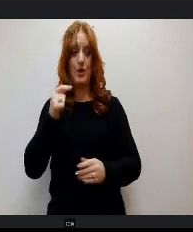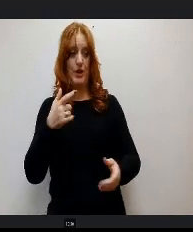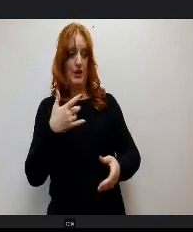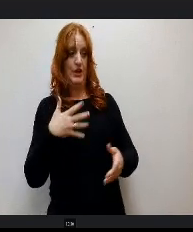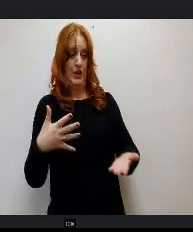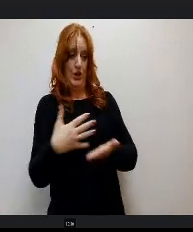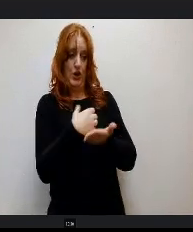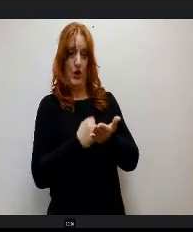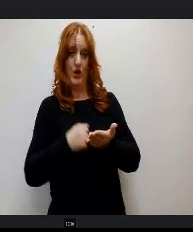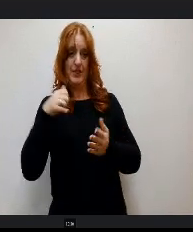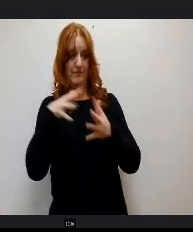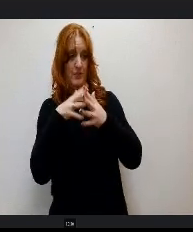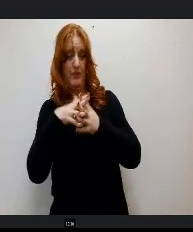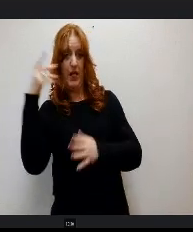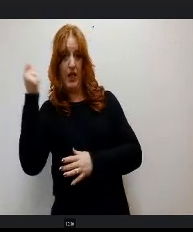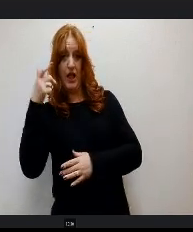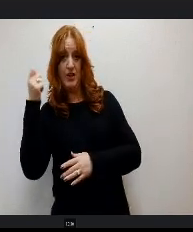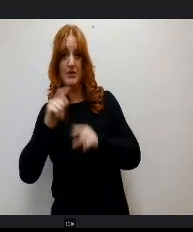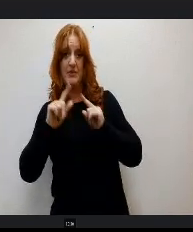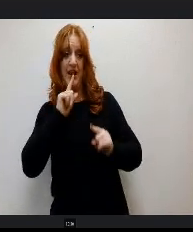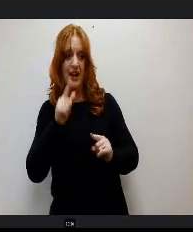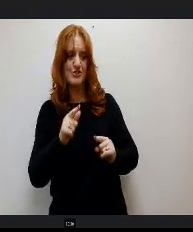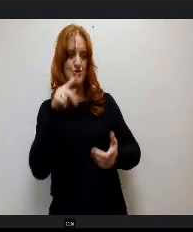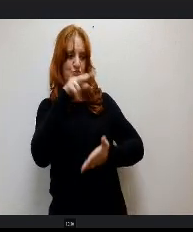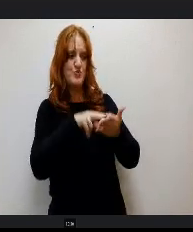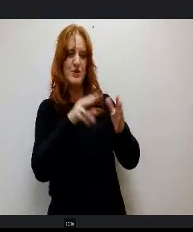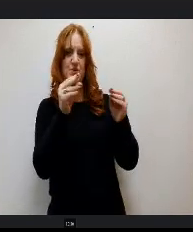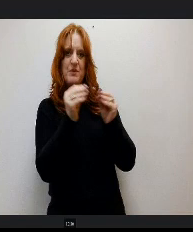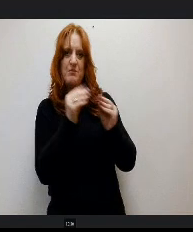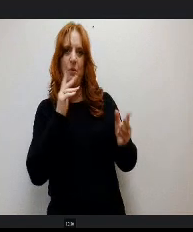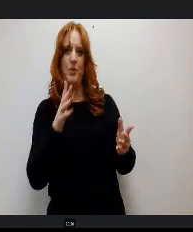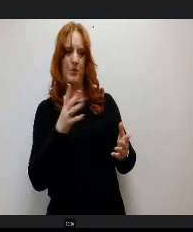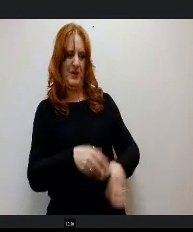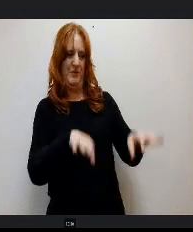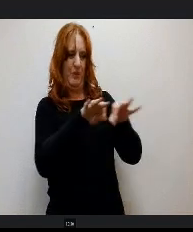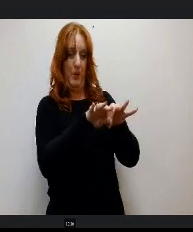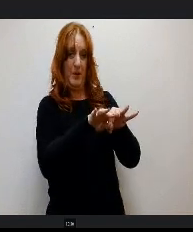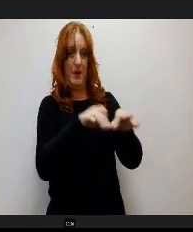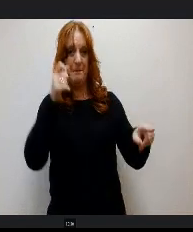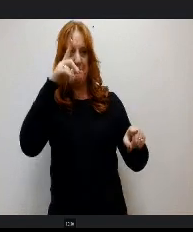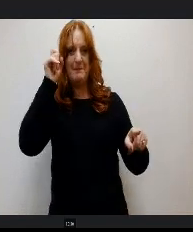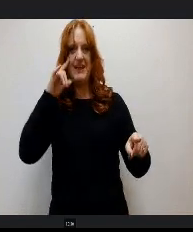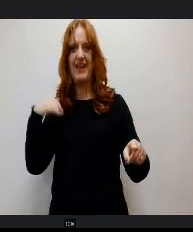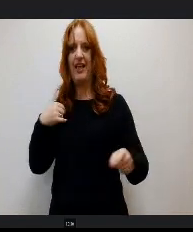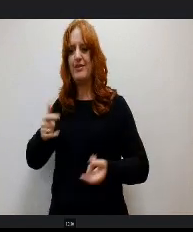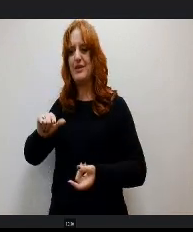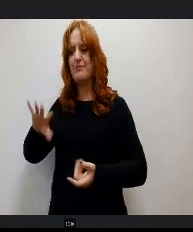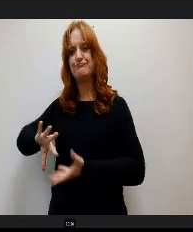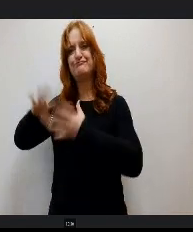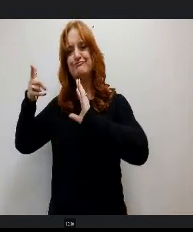as it turned out, reading was more important. He blew out his knee before he could start his college football career and he had to rely on